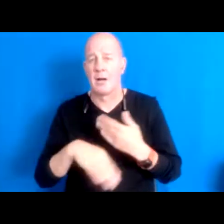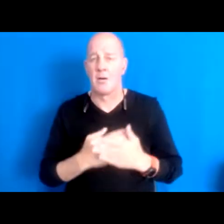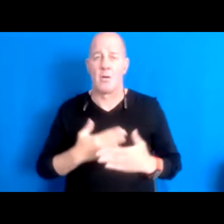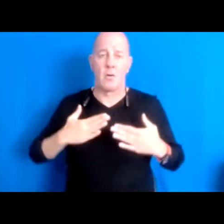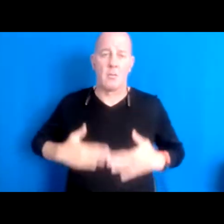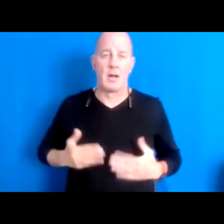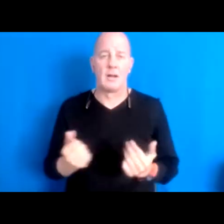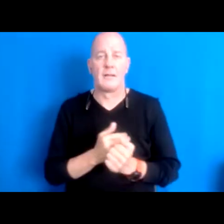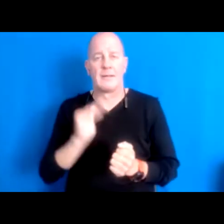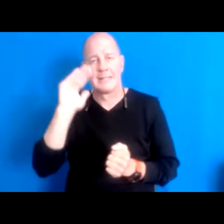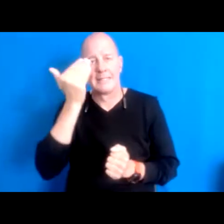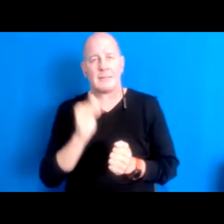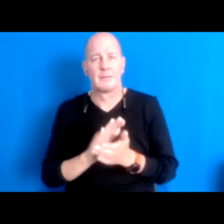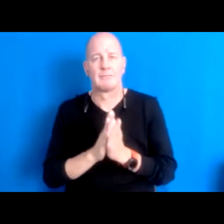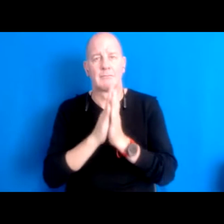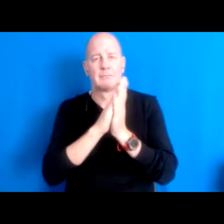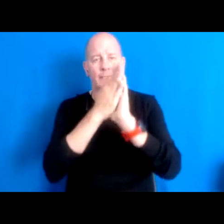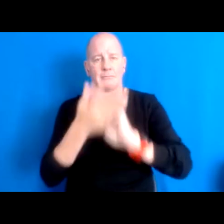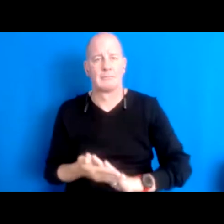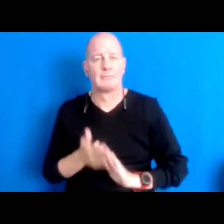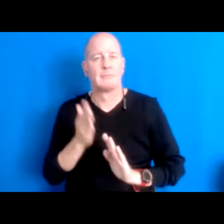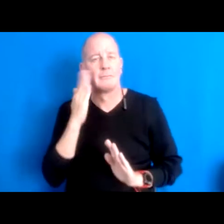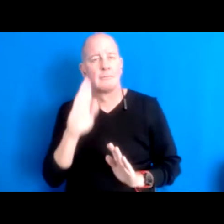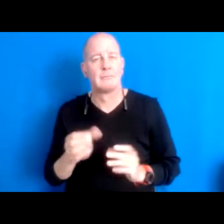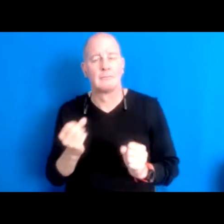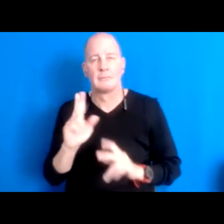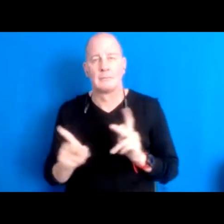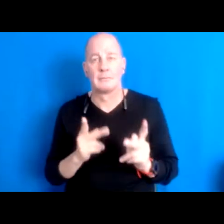flags and knowing that so many folks, you know, maybe these particular ones weren't